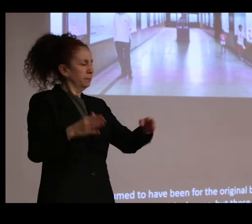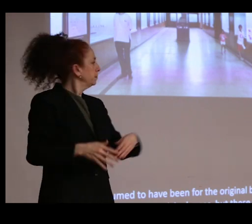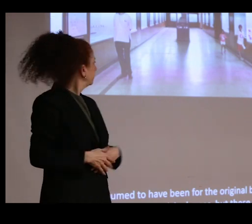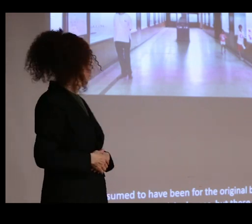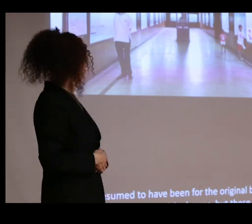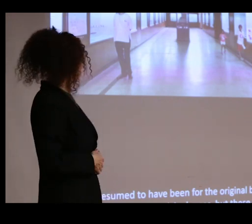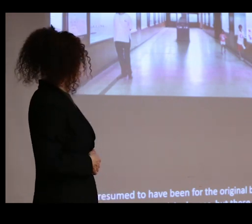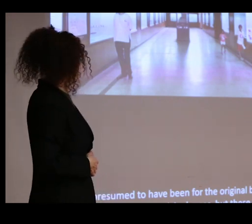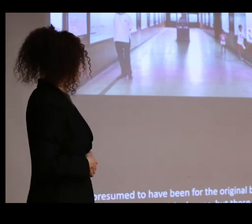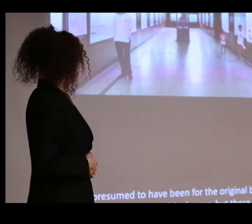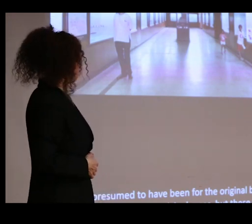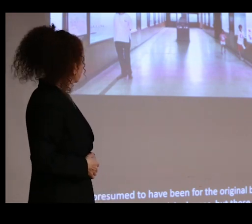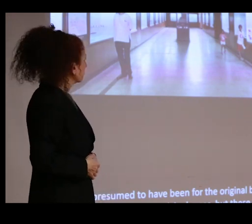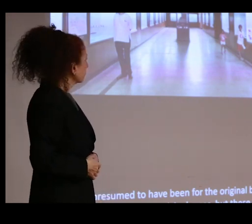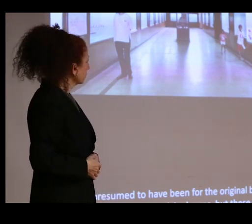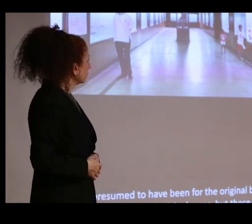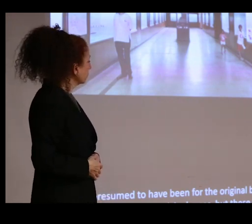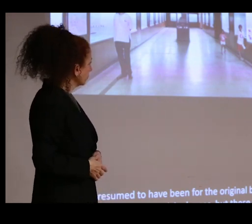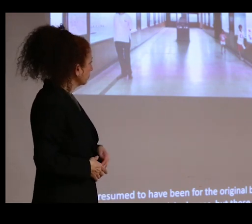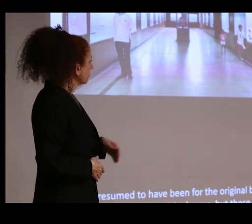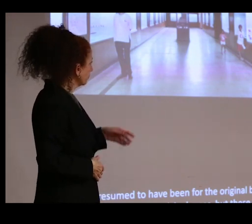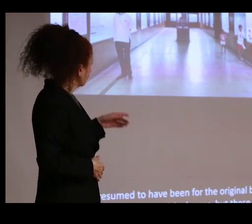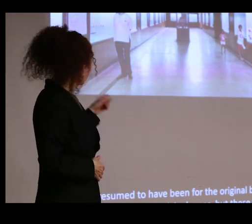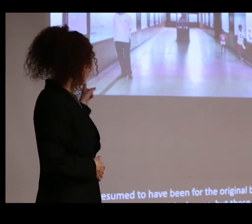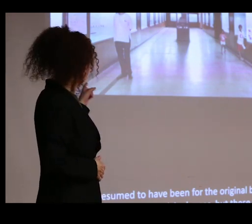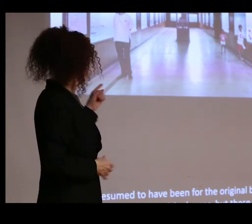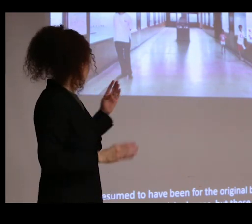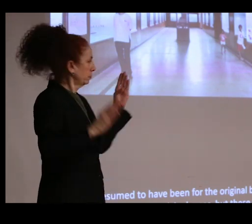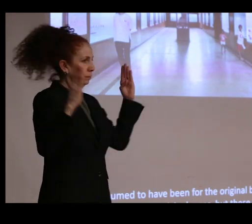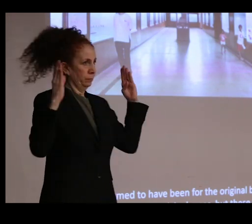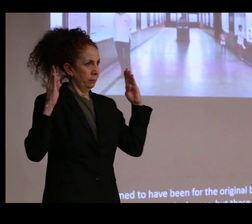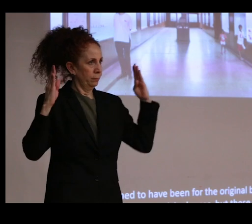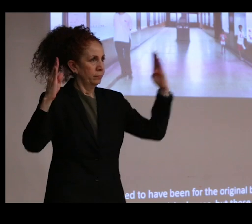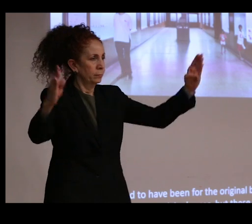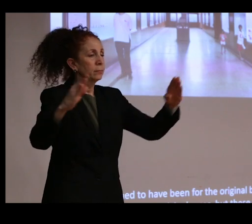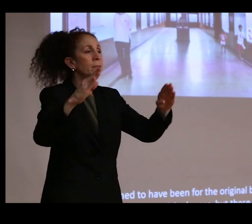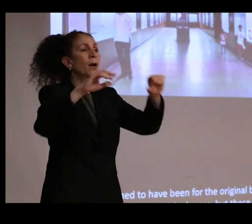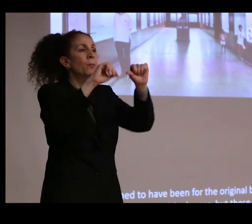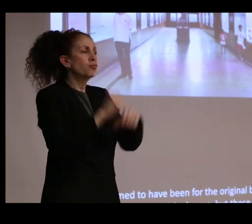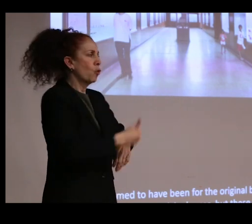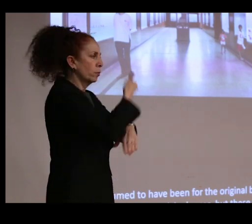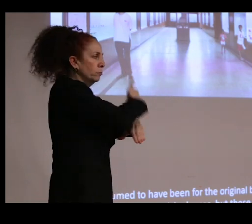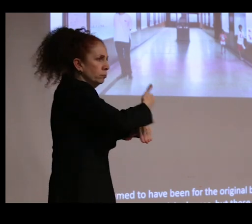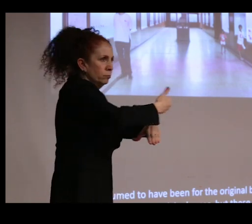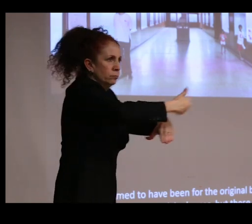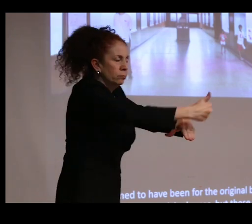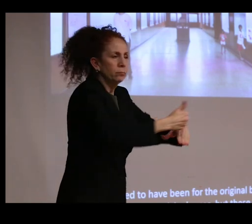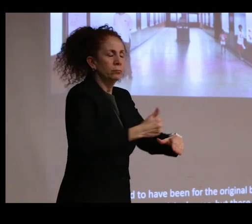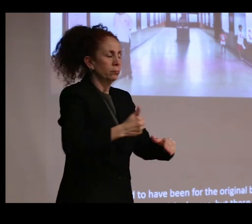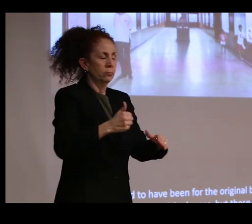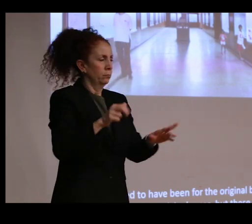But once built and fully installed with bronzes, the galleries had such an extraordinary effect on visitors.